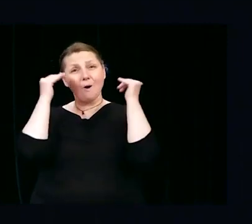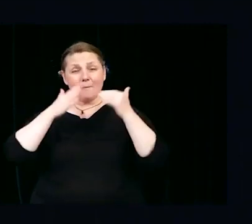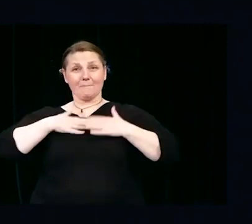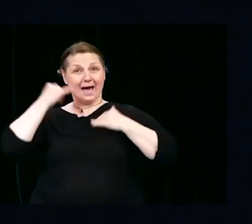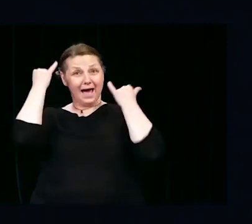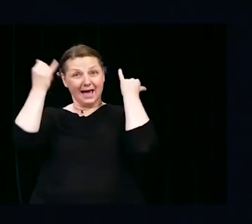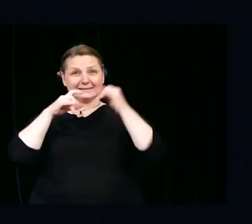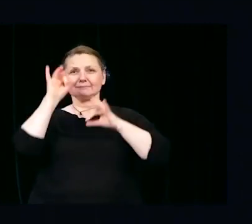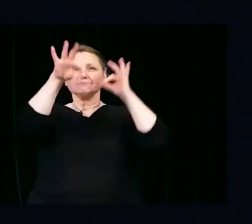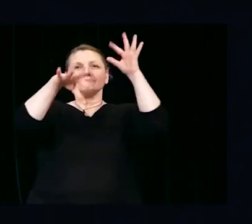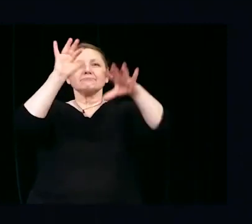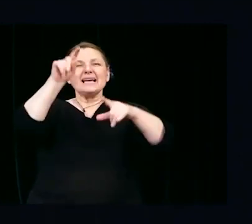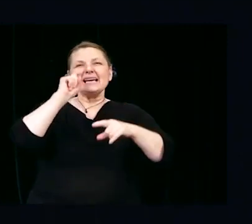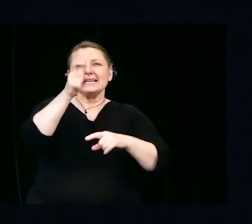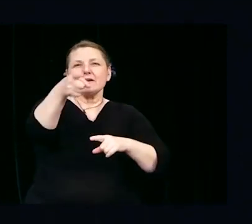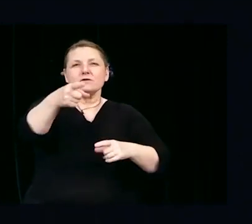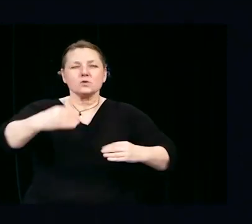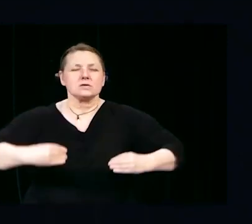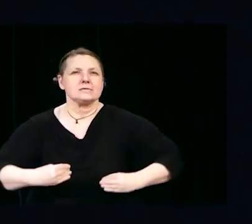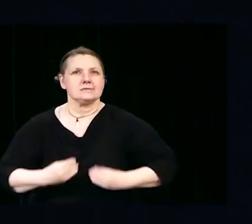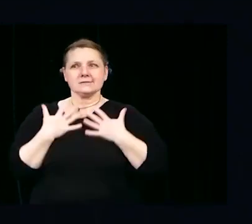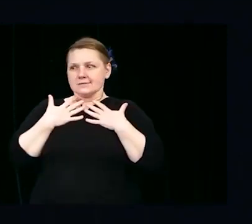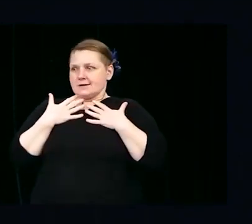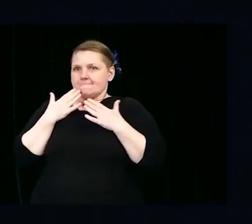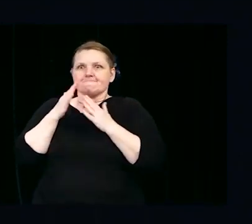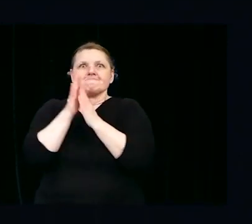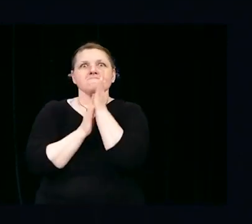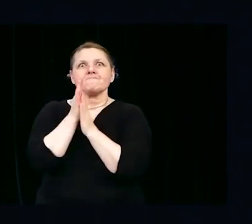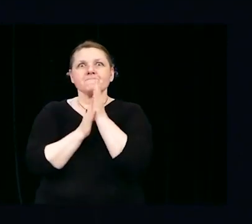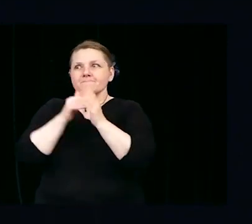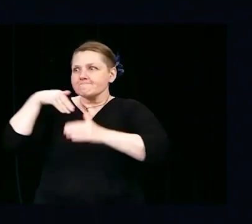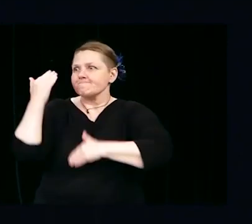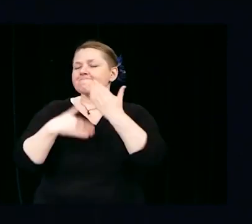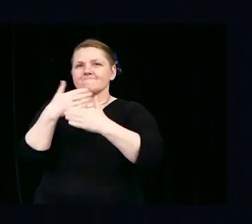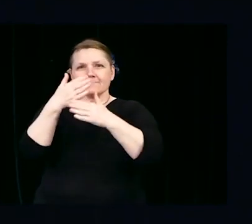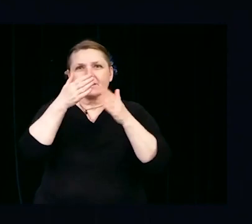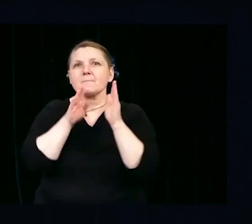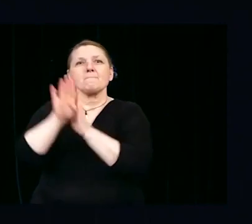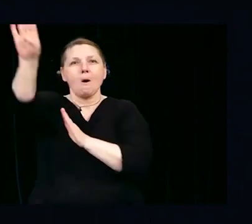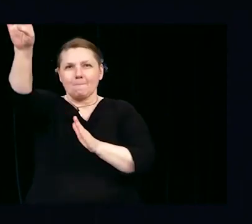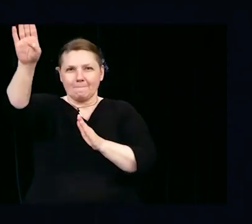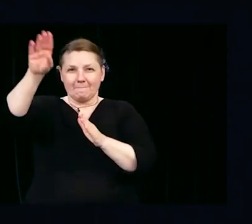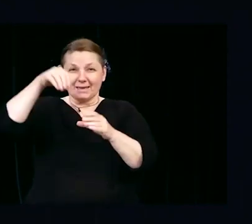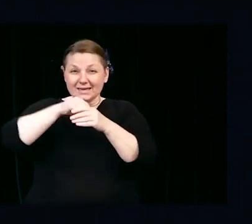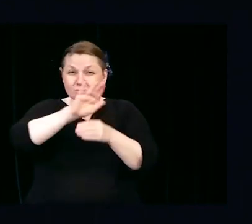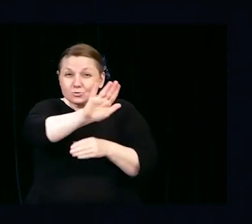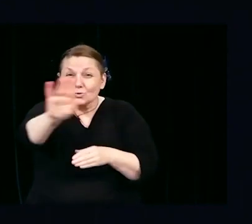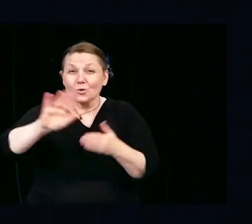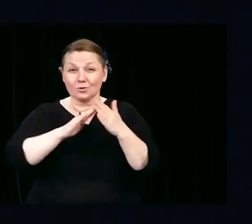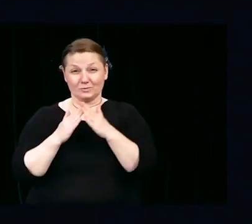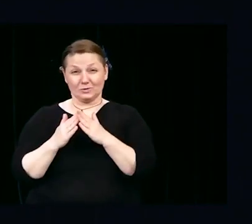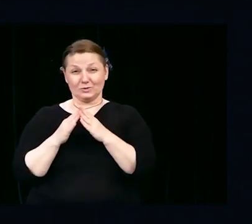and move you to action in your communities, especially in times of greatest tragedy